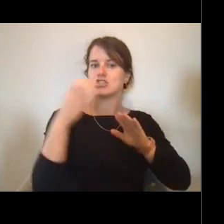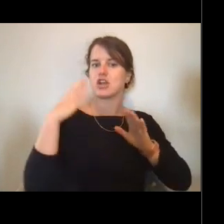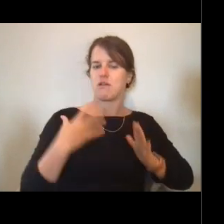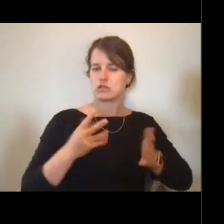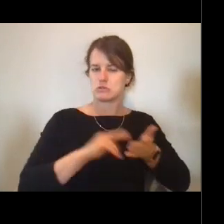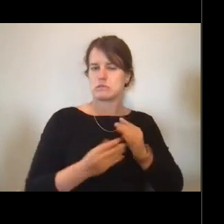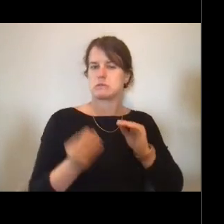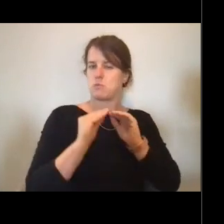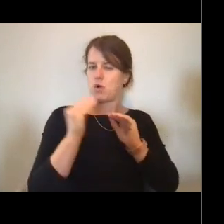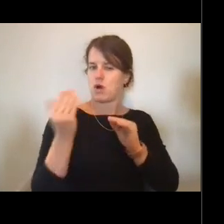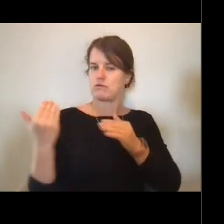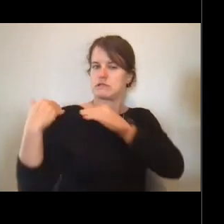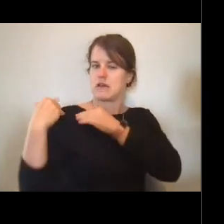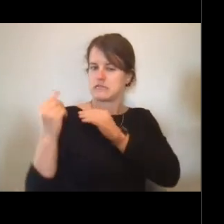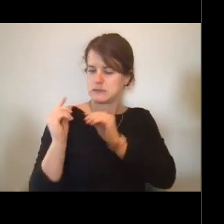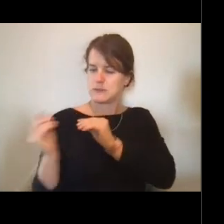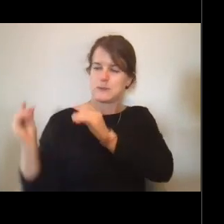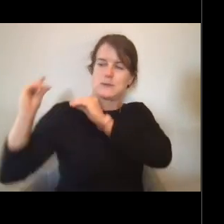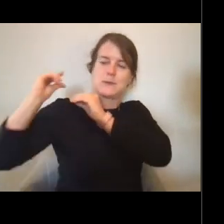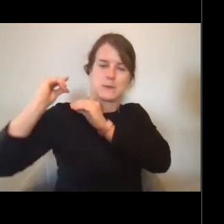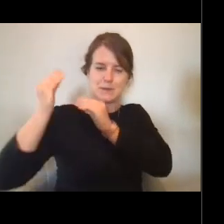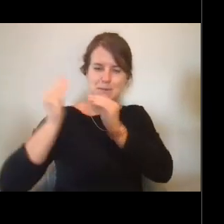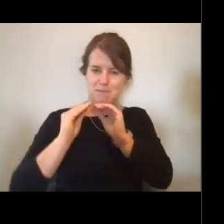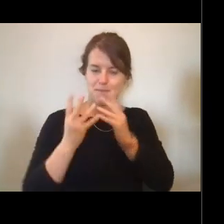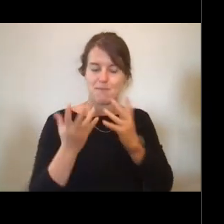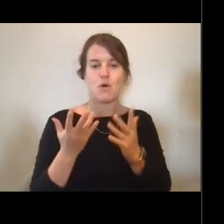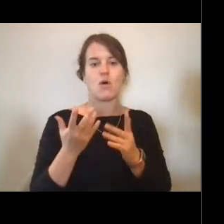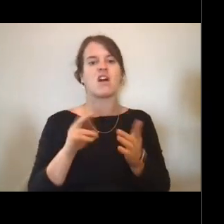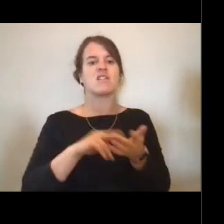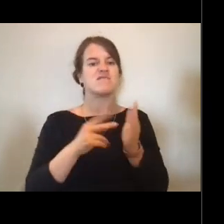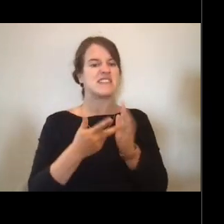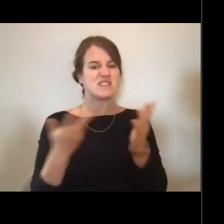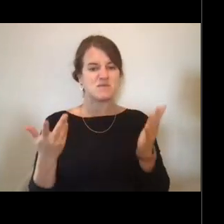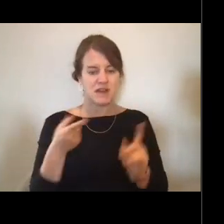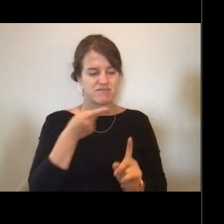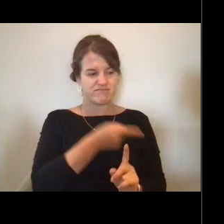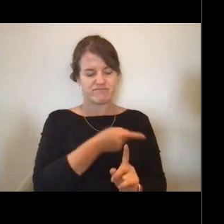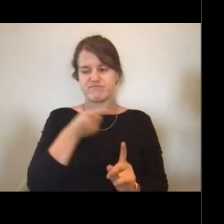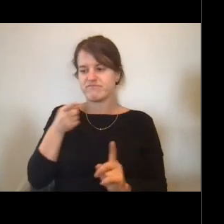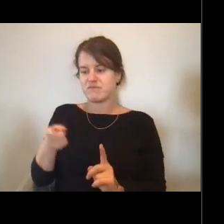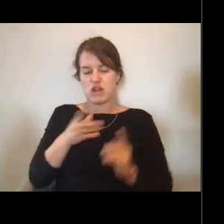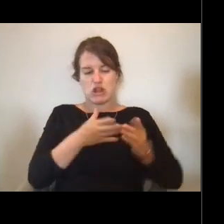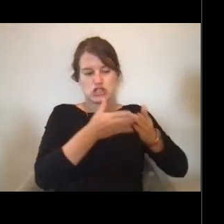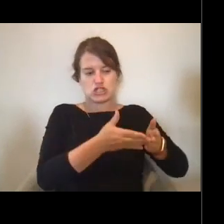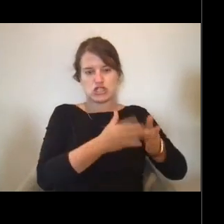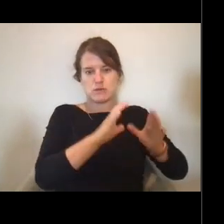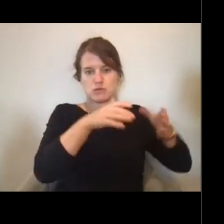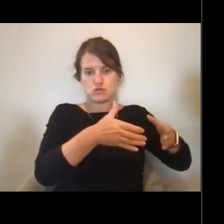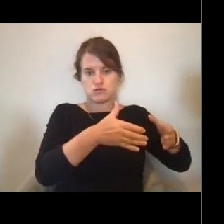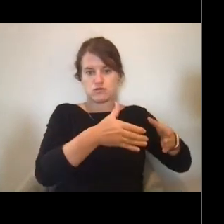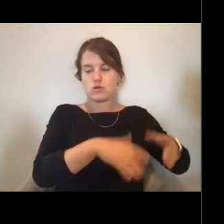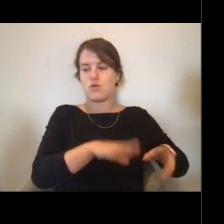And your job as Operations Officer is to be the liaison between the ship's crew in command and the scientists.